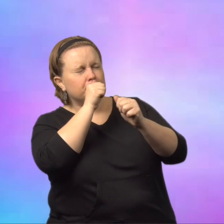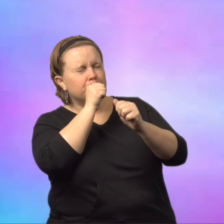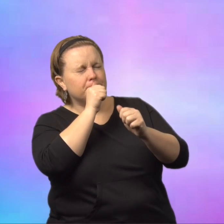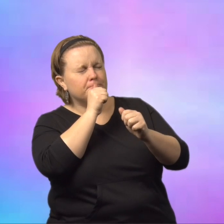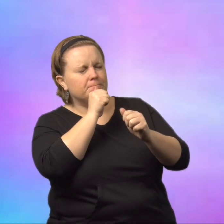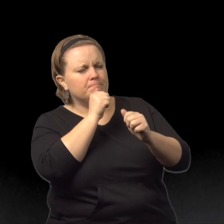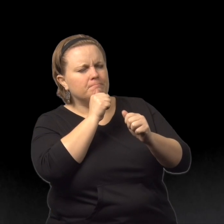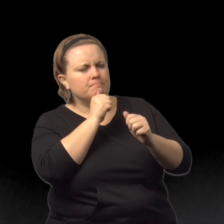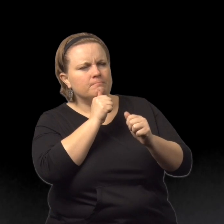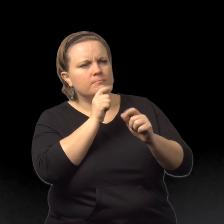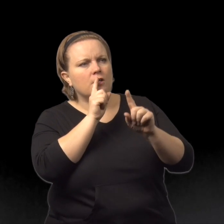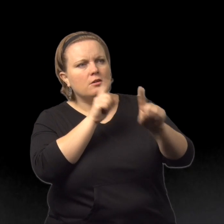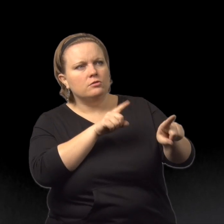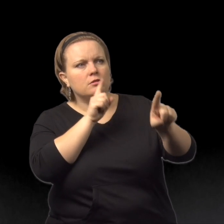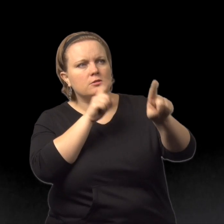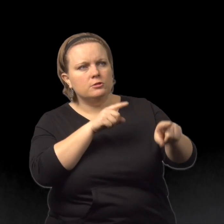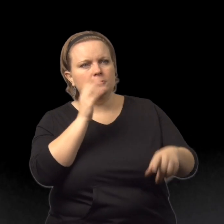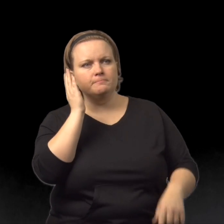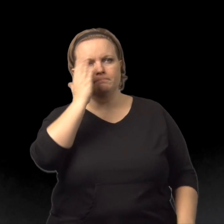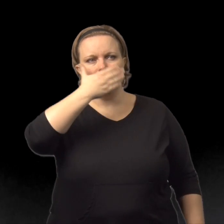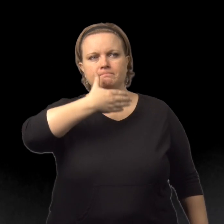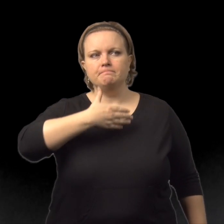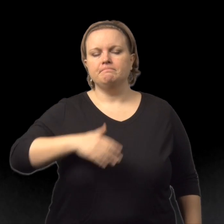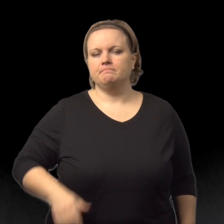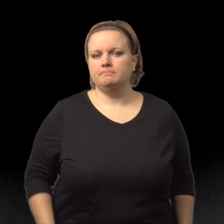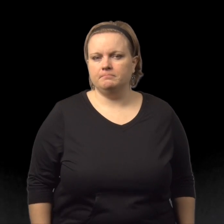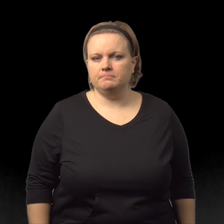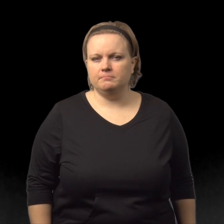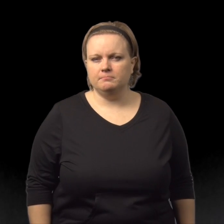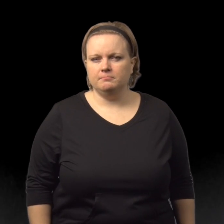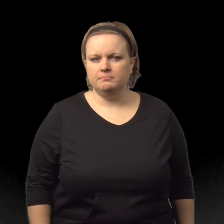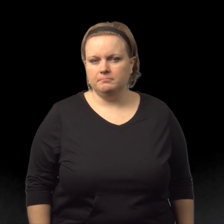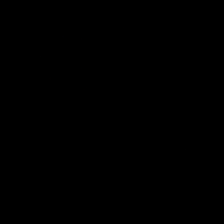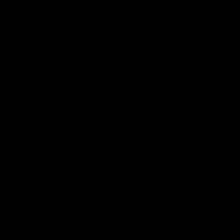She persevered and answered their questions without giving anything away.